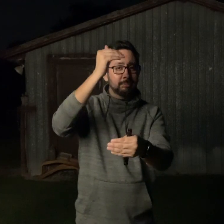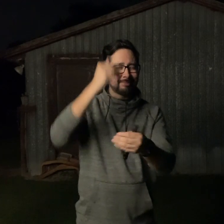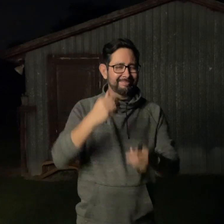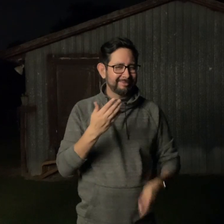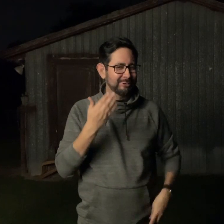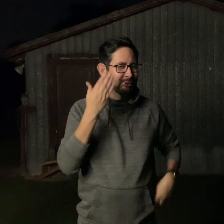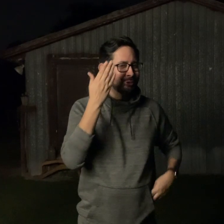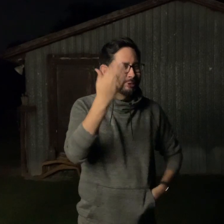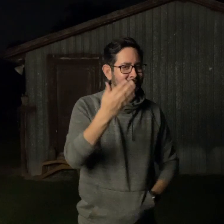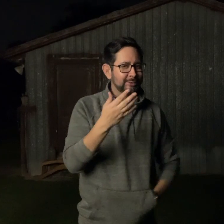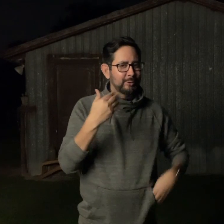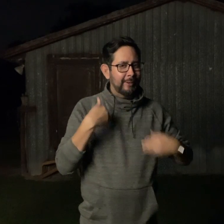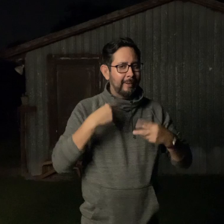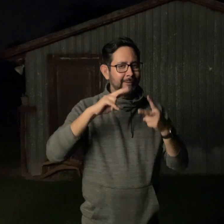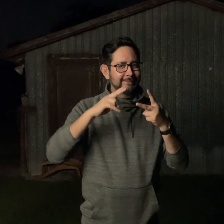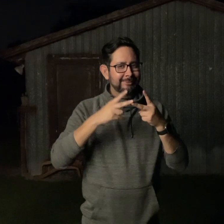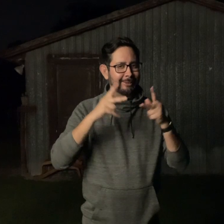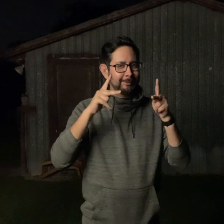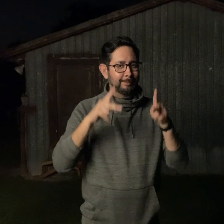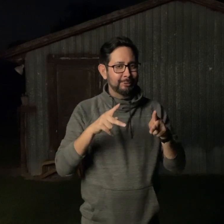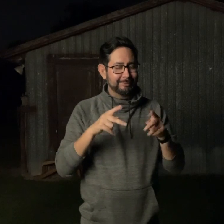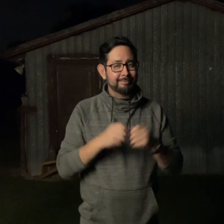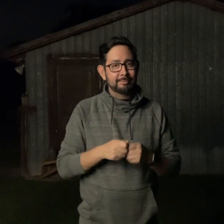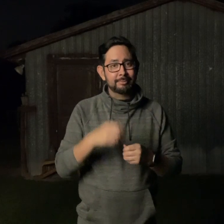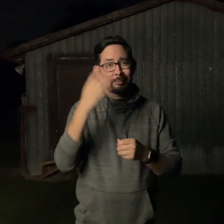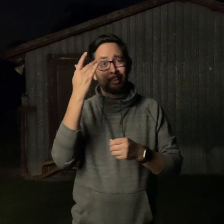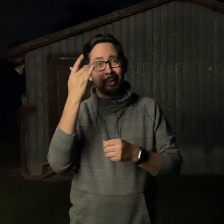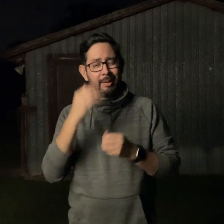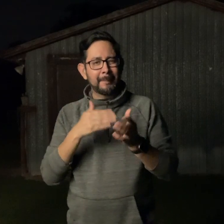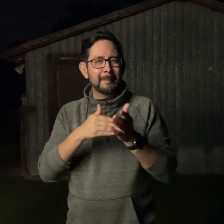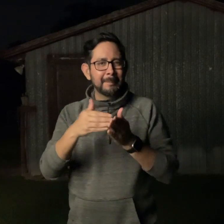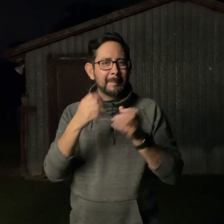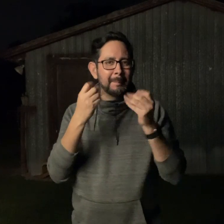You have to have the tripod, and the shutter speed, and I'm suggesting that you have a second person.